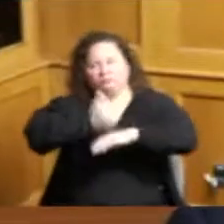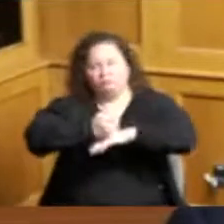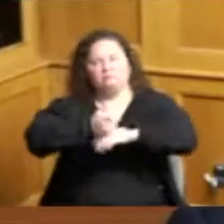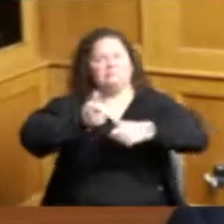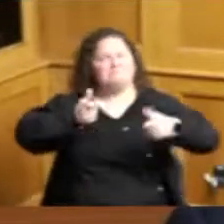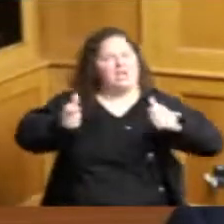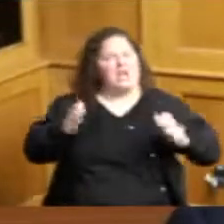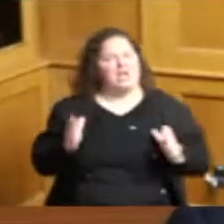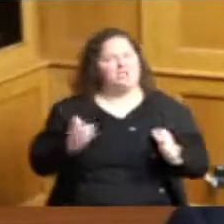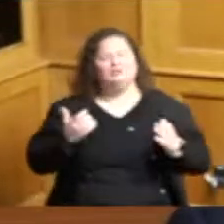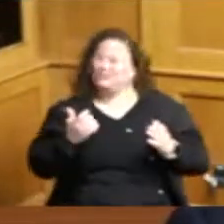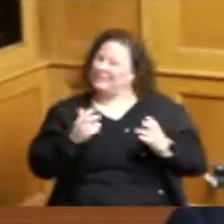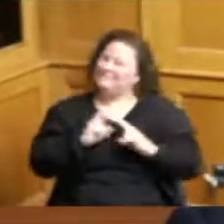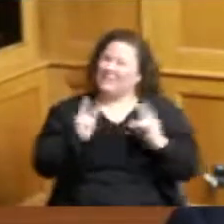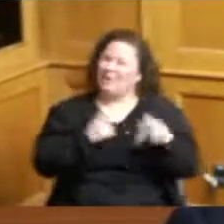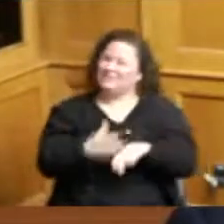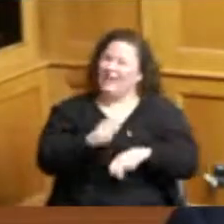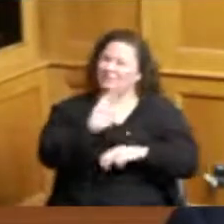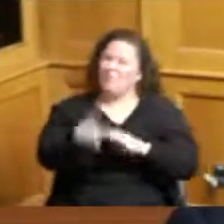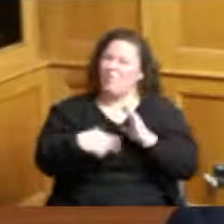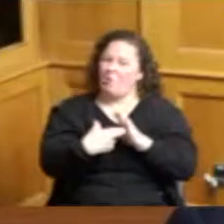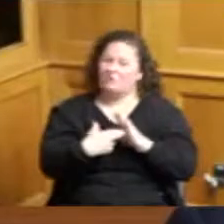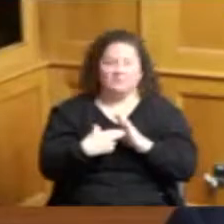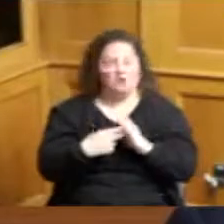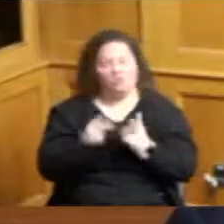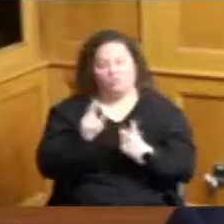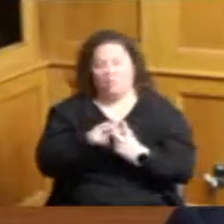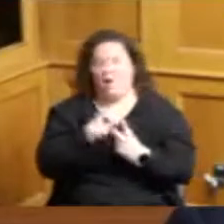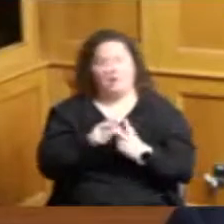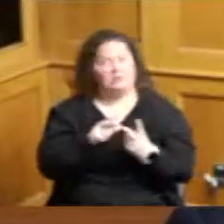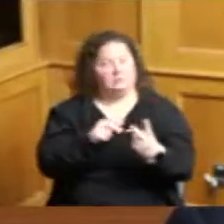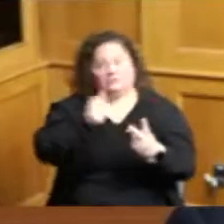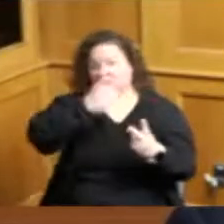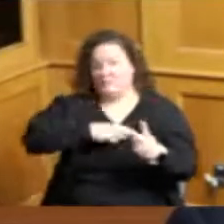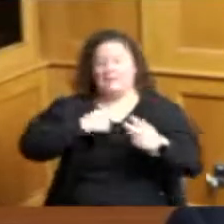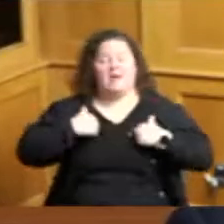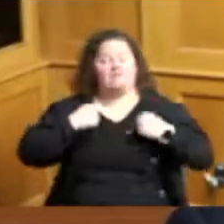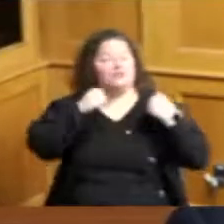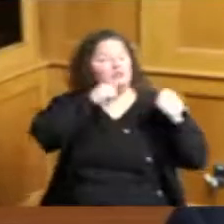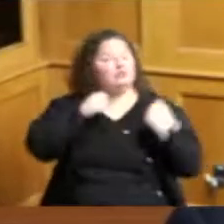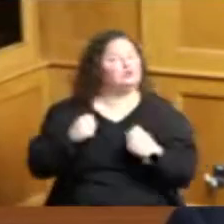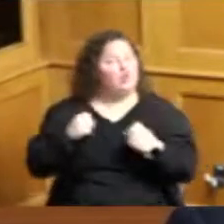difficult role and these guys have established a really strong legacy in balancing that customer